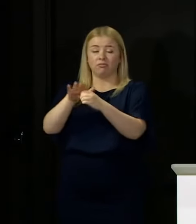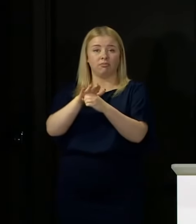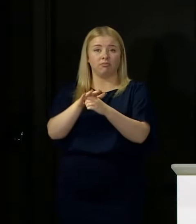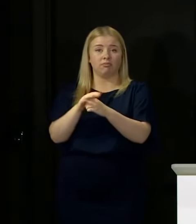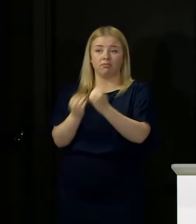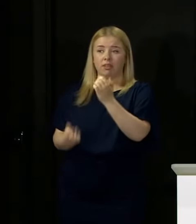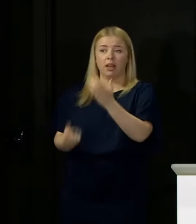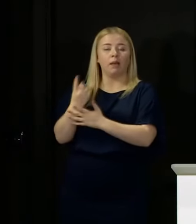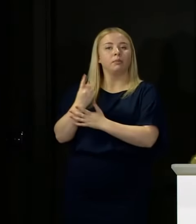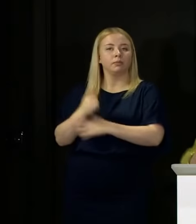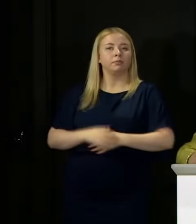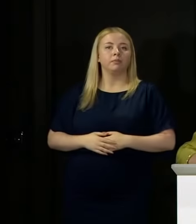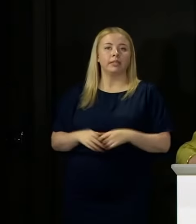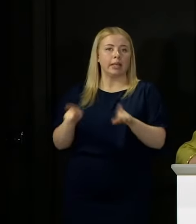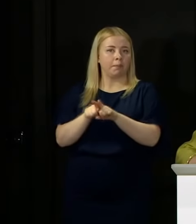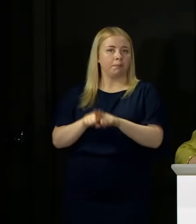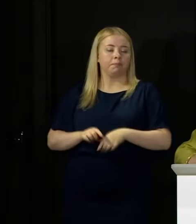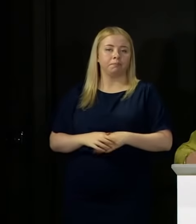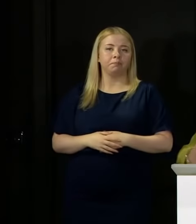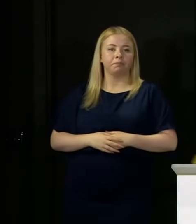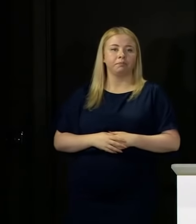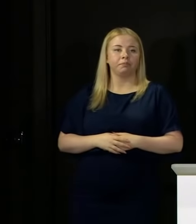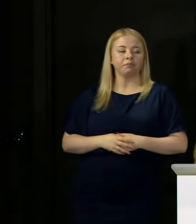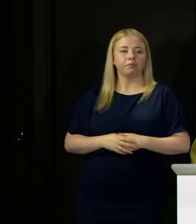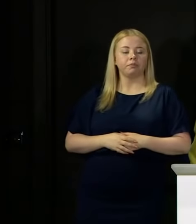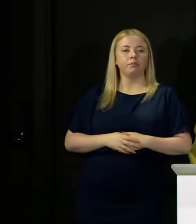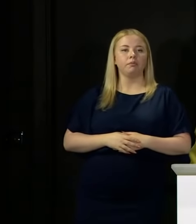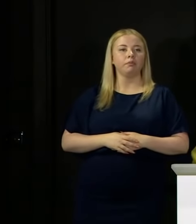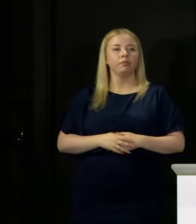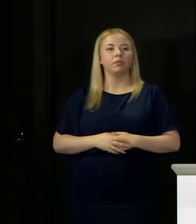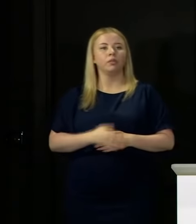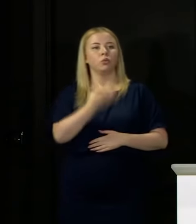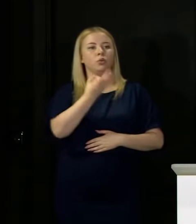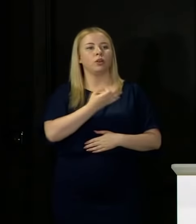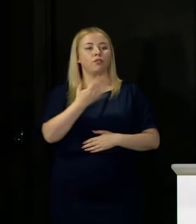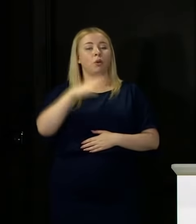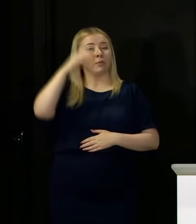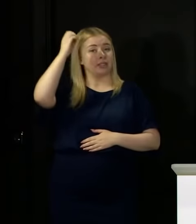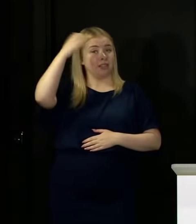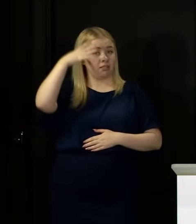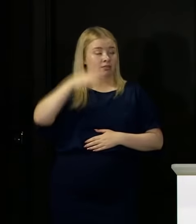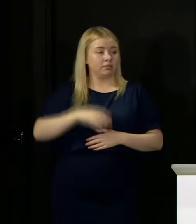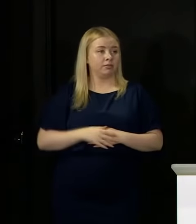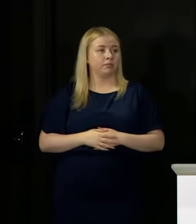the next period. Christine Lavelle from the Sun. Thanks, First Minister.